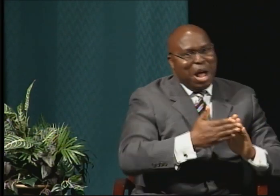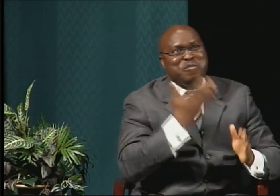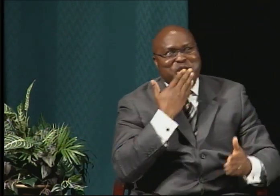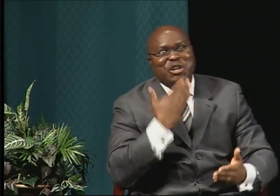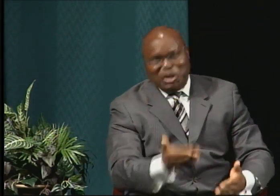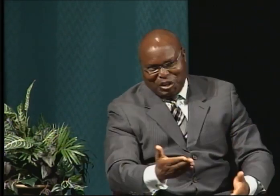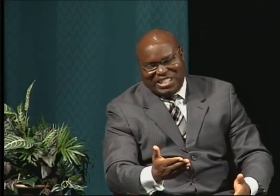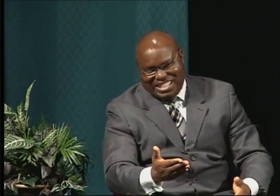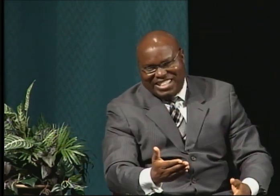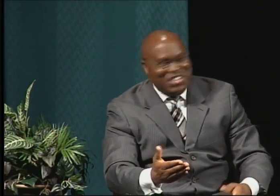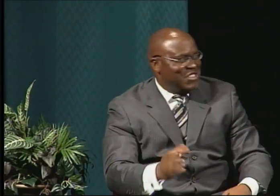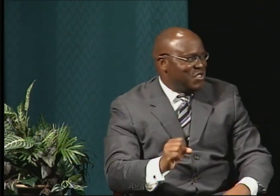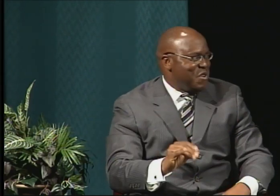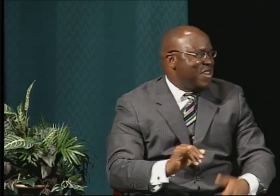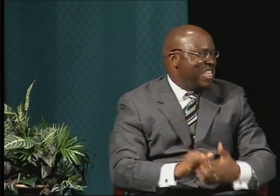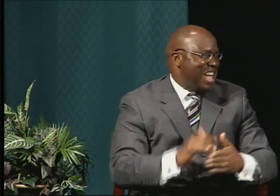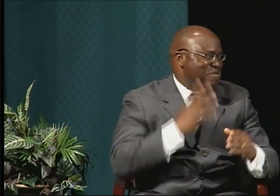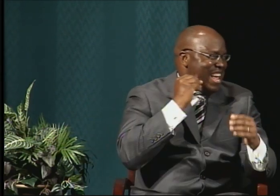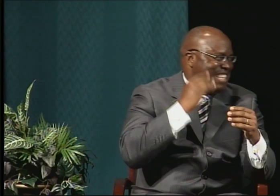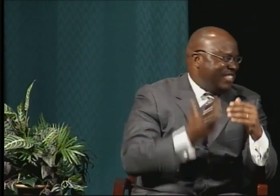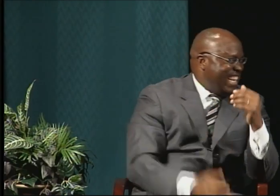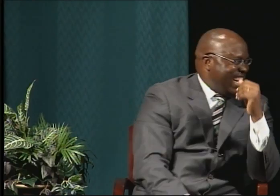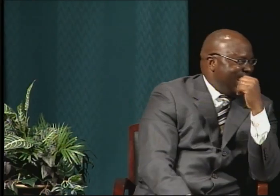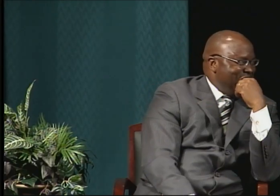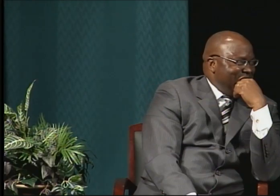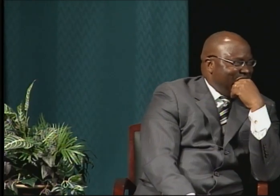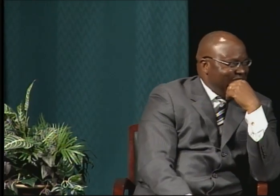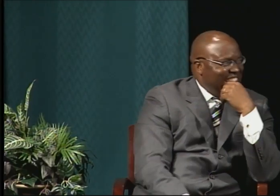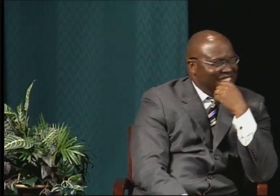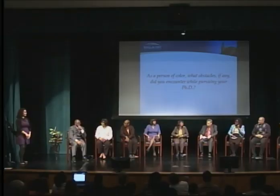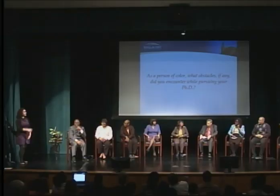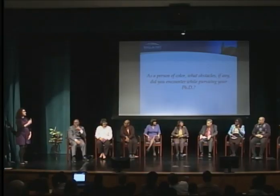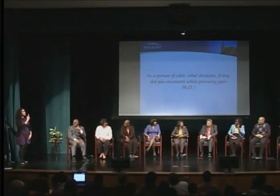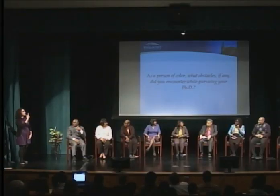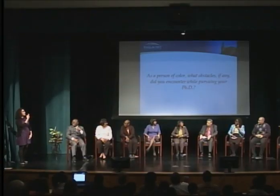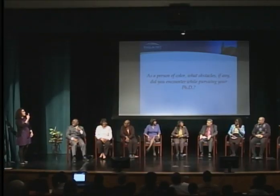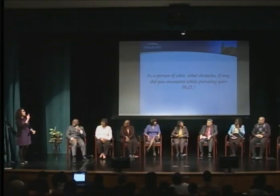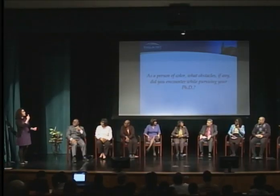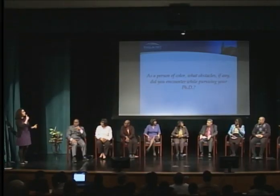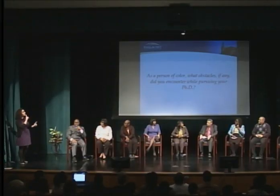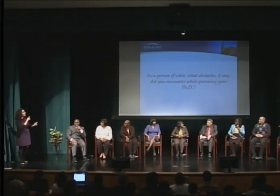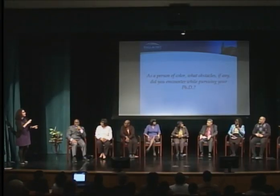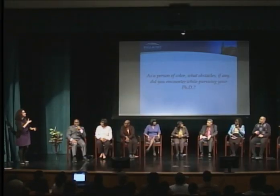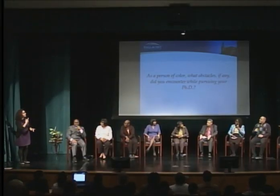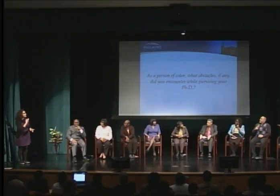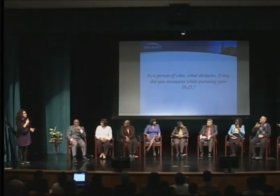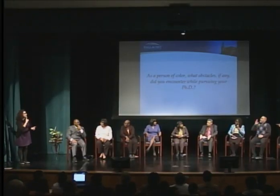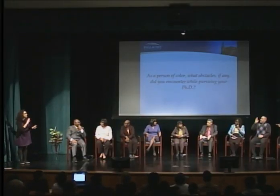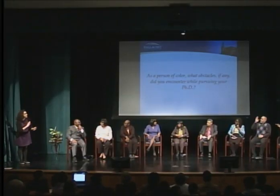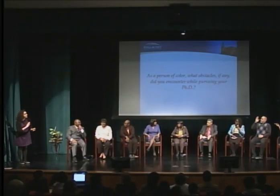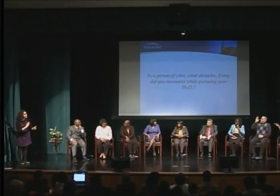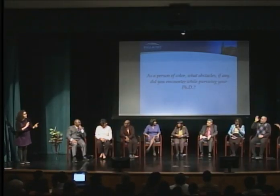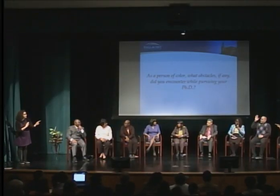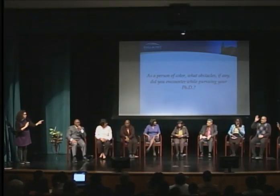That's my experience.